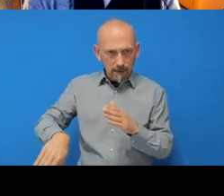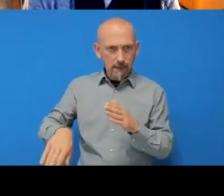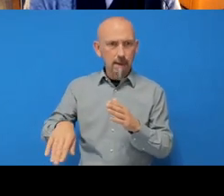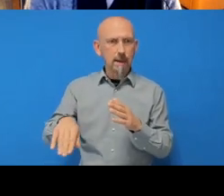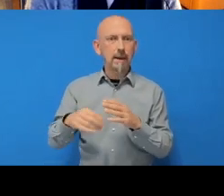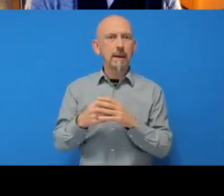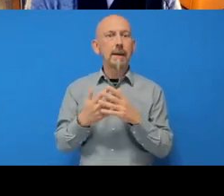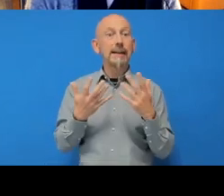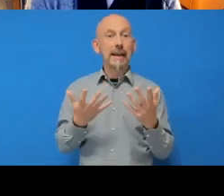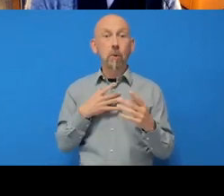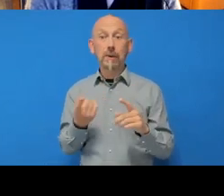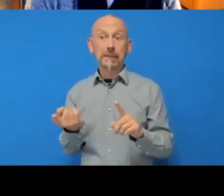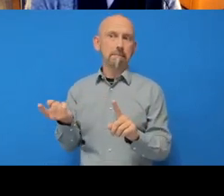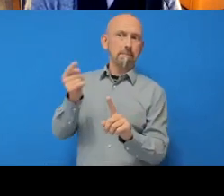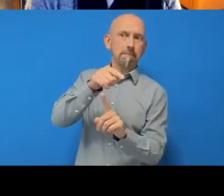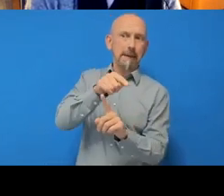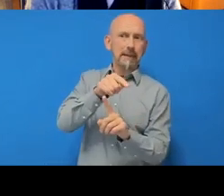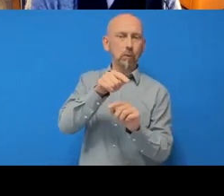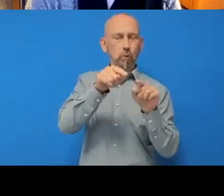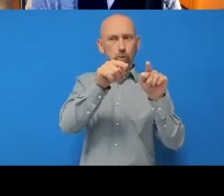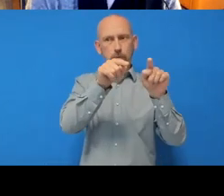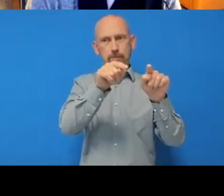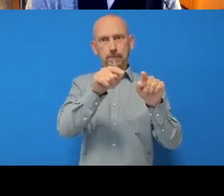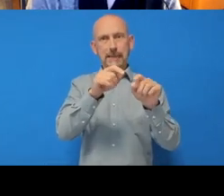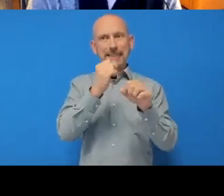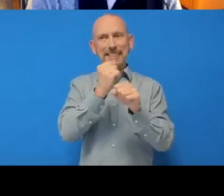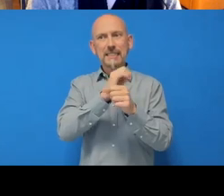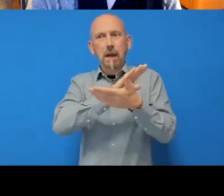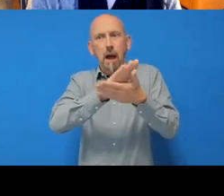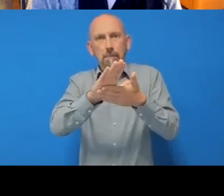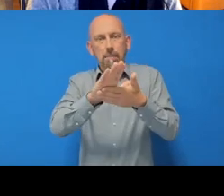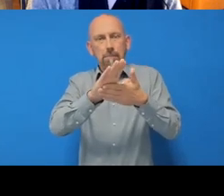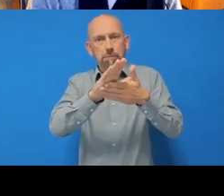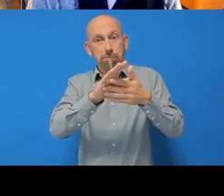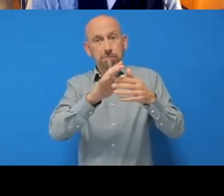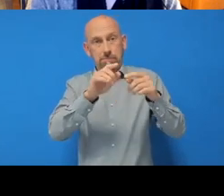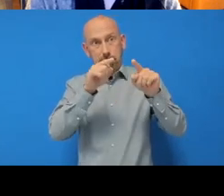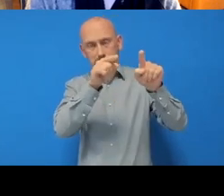Now when I go back to my GitHub account, I’m going to go to